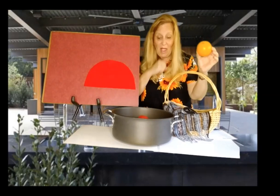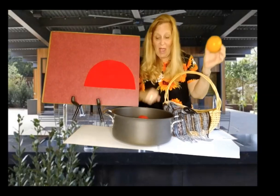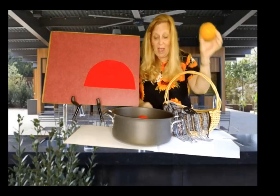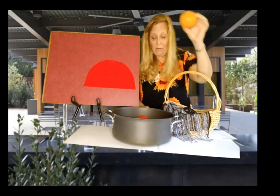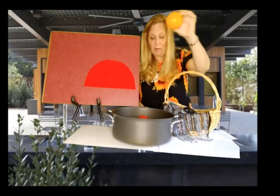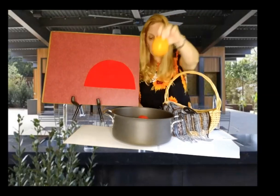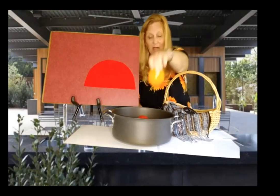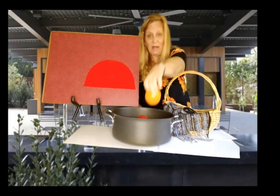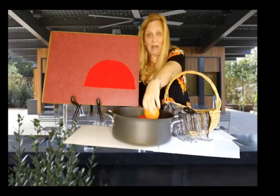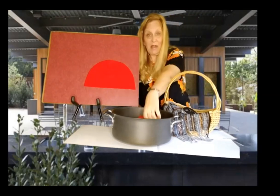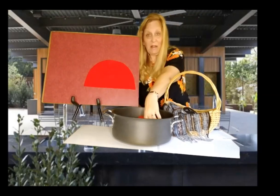And we put it in the pot